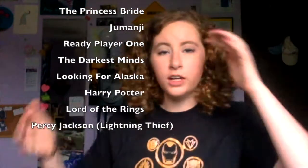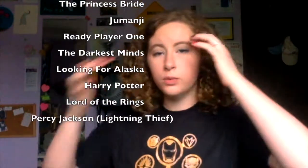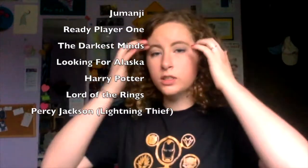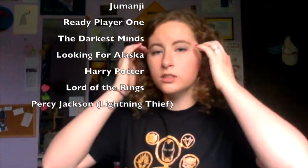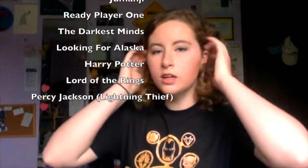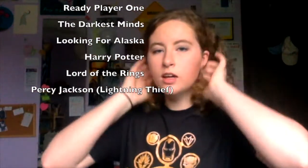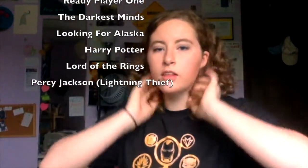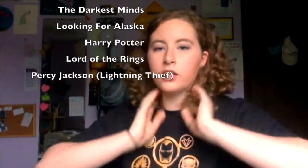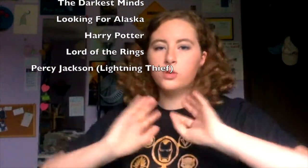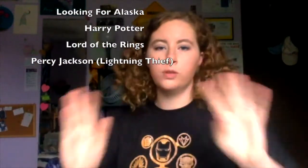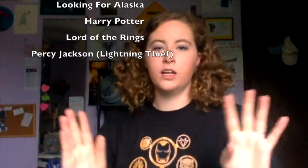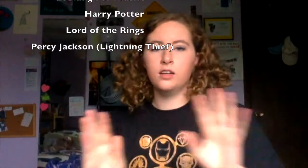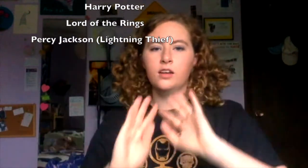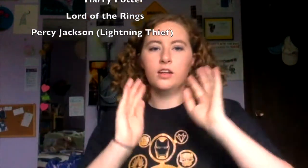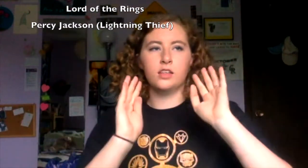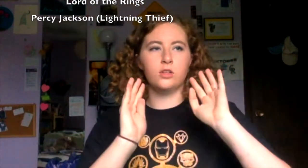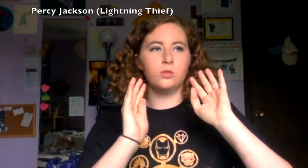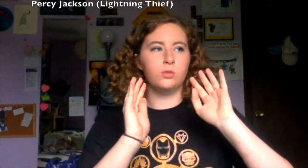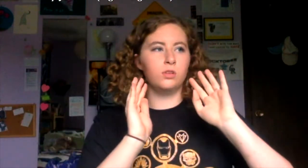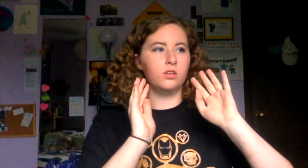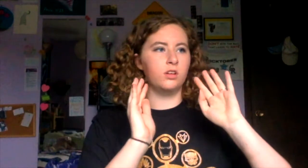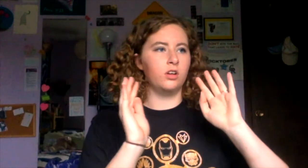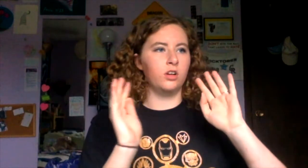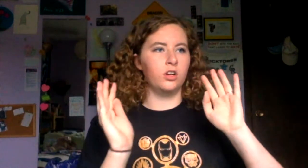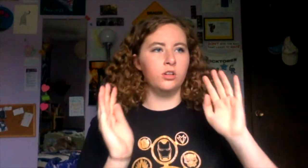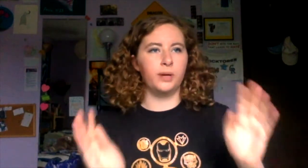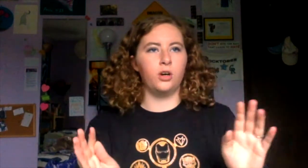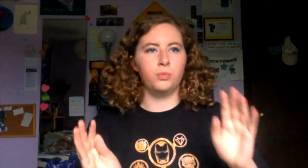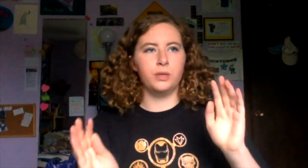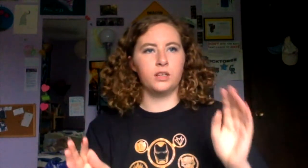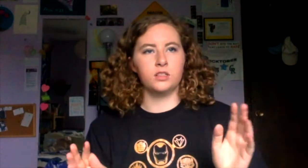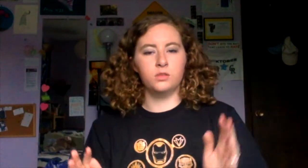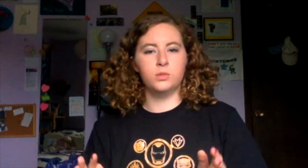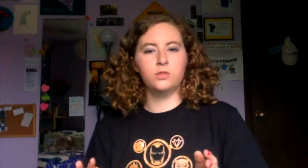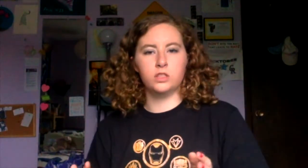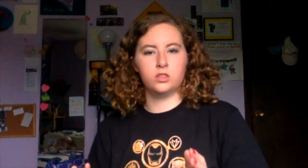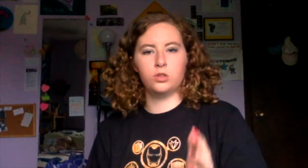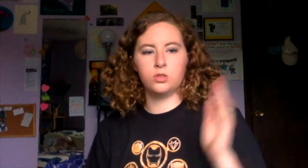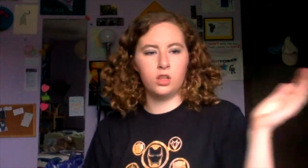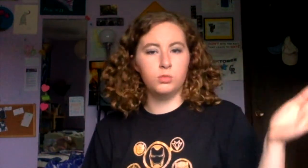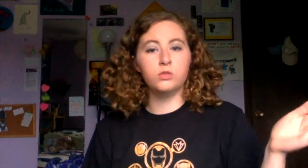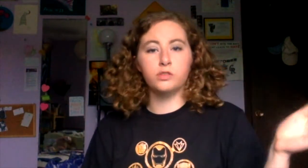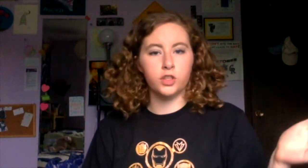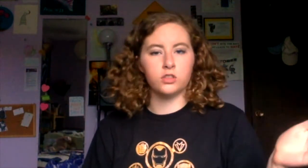Find one that you read and heard about because you saw the movie--so you saw the movie first.